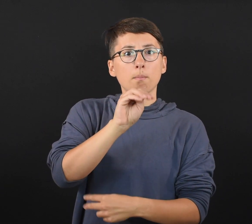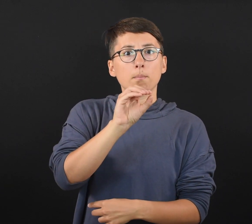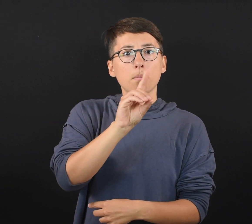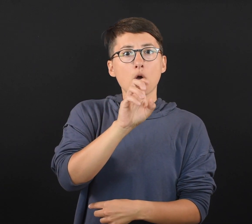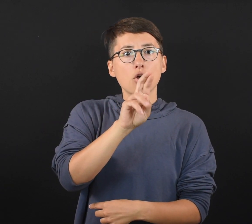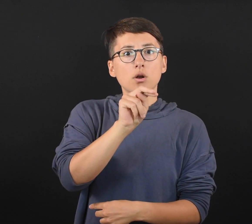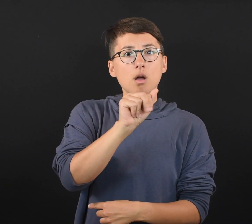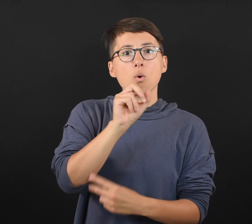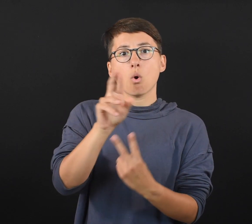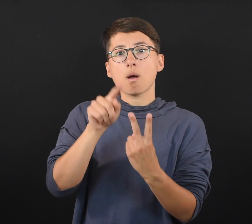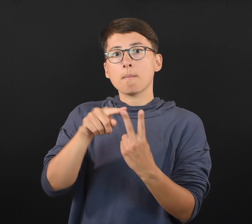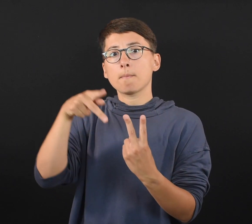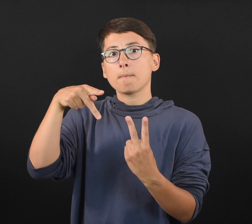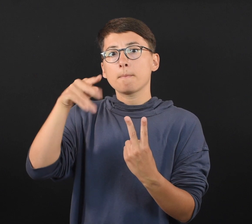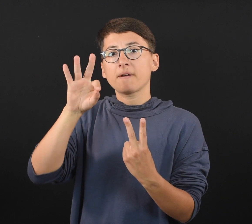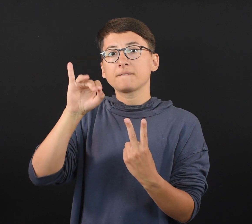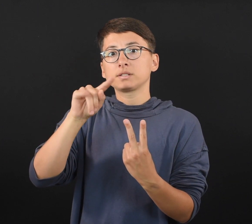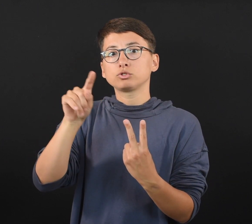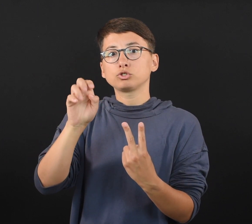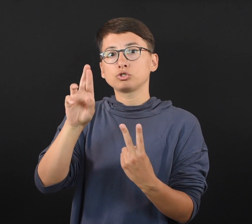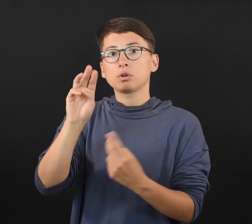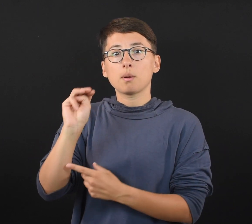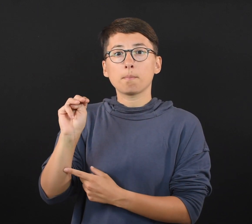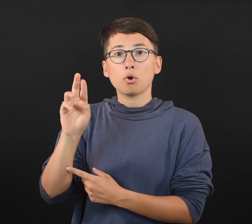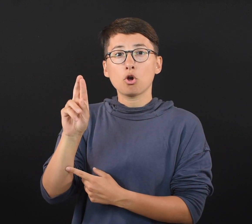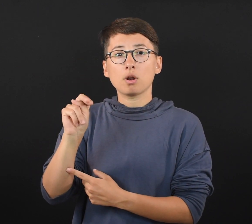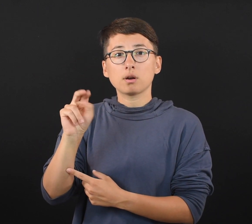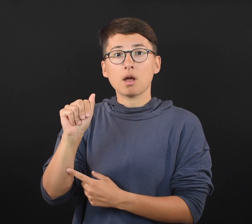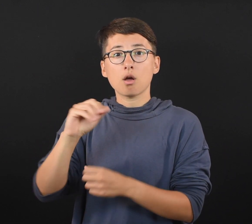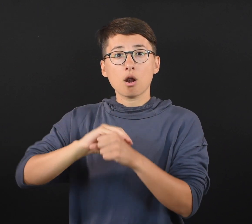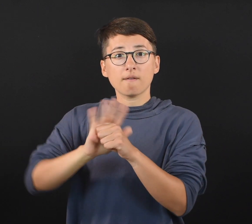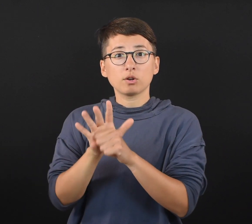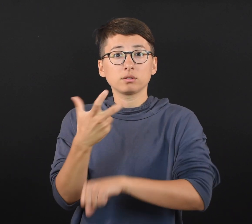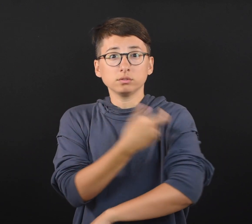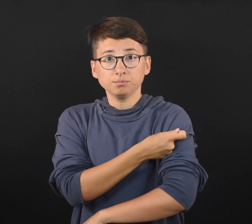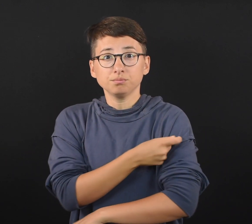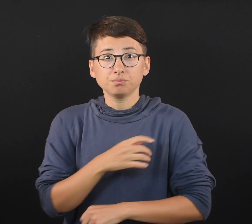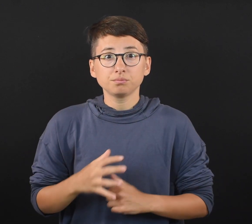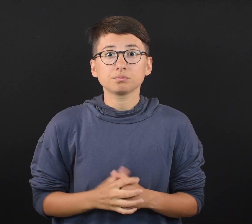RNA (mRNA) COVID-19 vaccines.